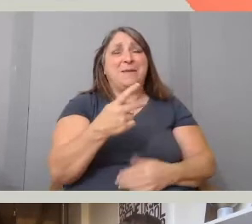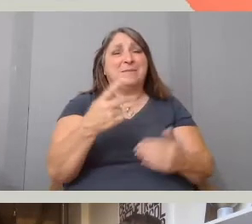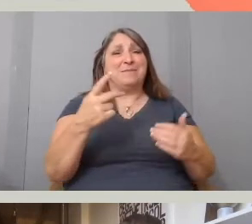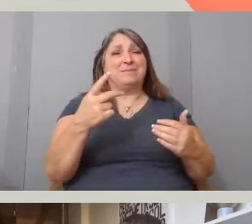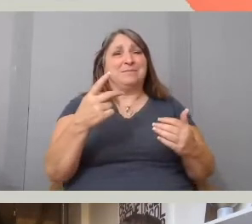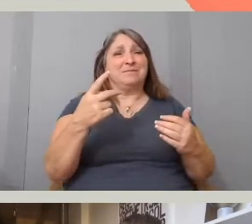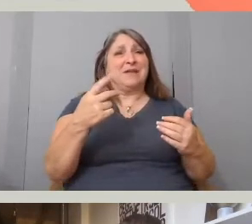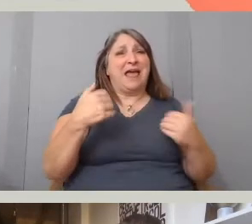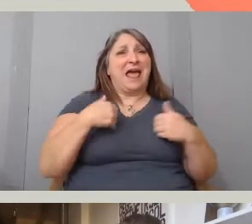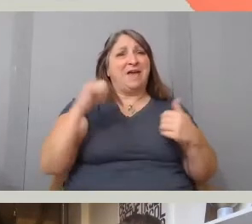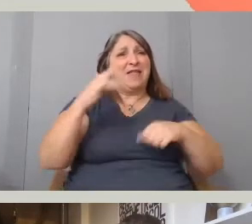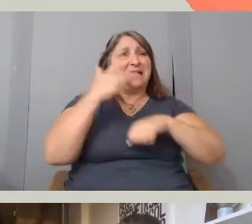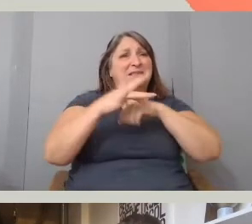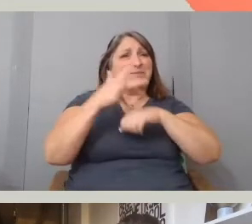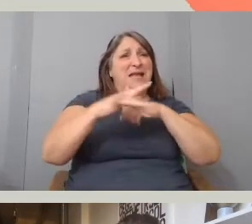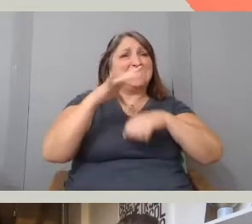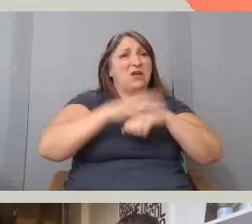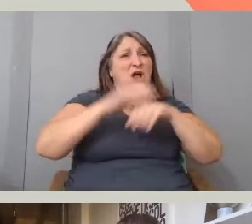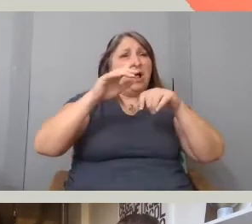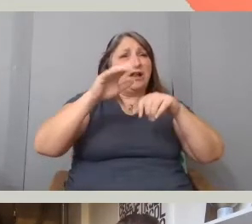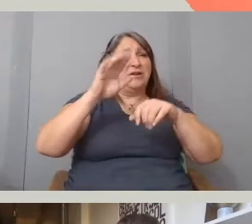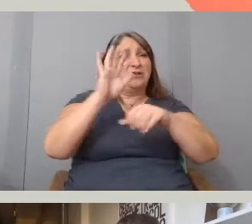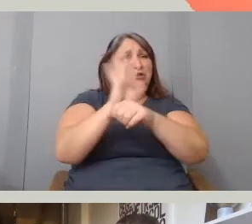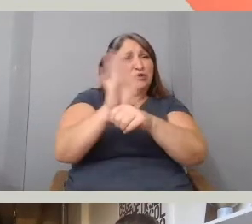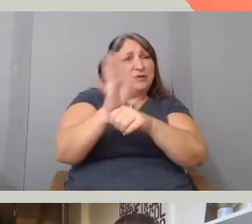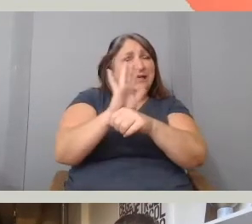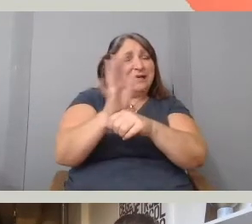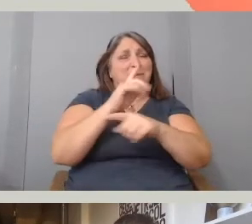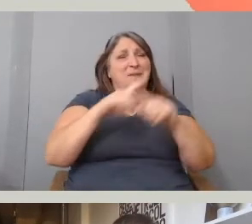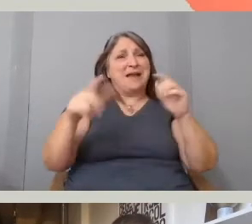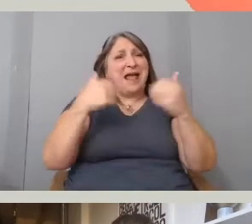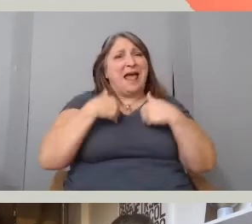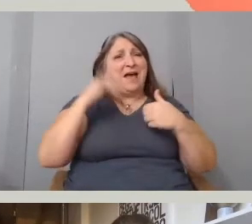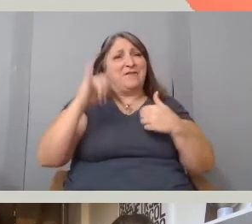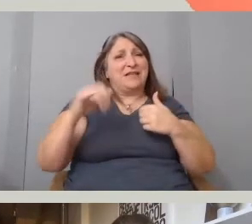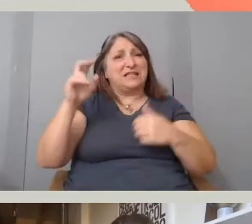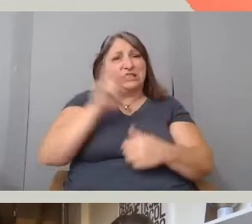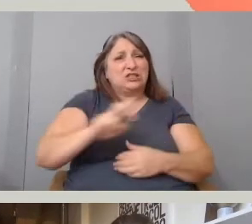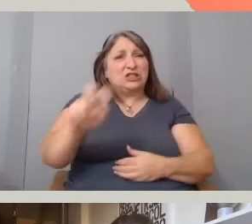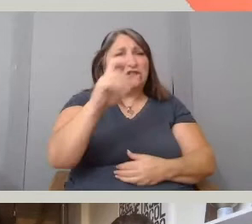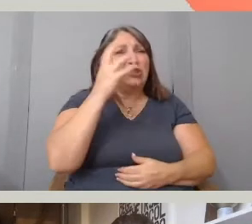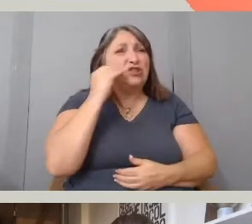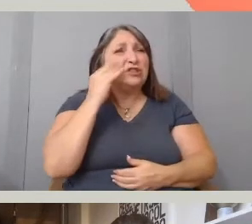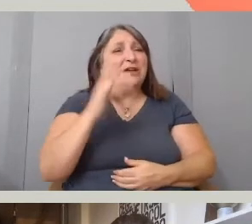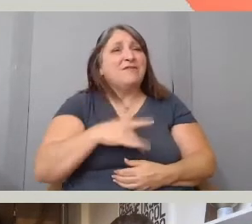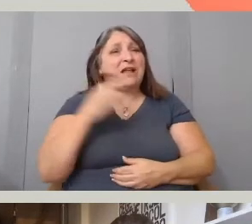but really wanting this lyrical journey that felt like we were watching an intimate VHS tape